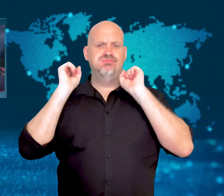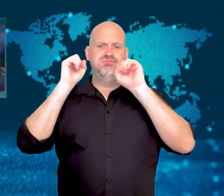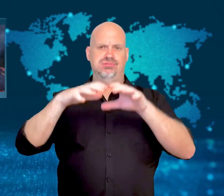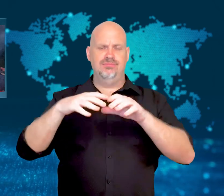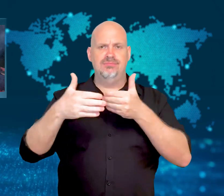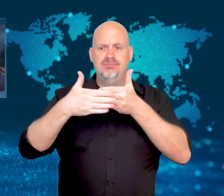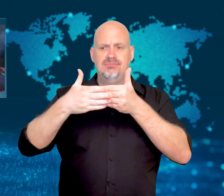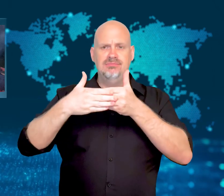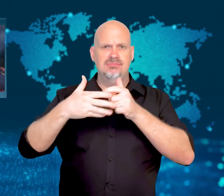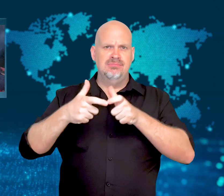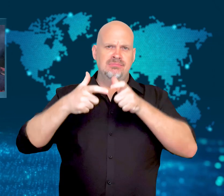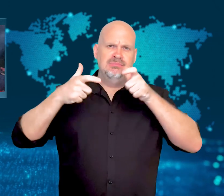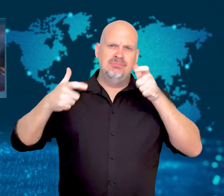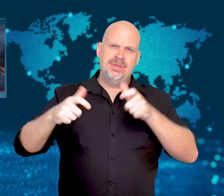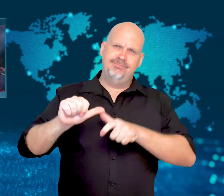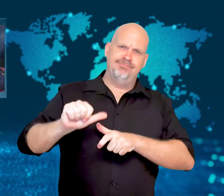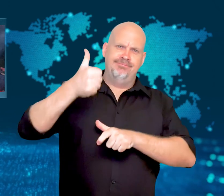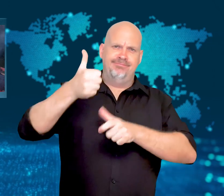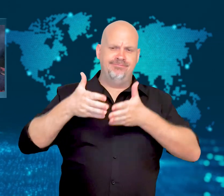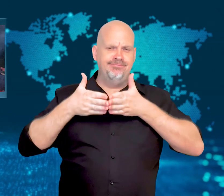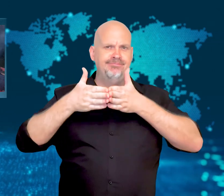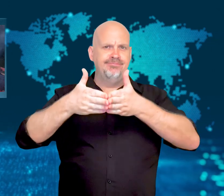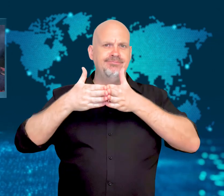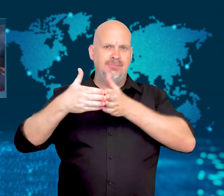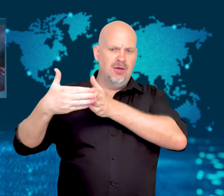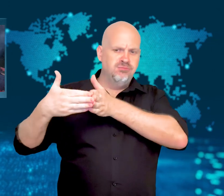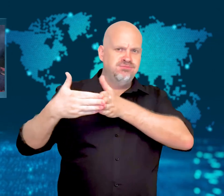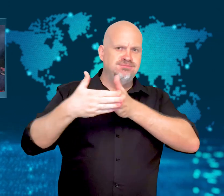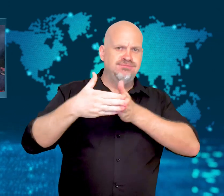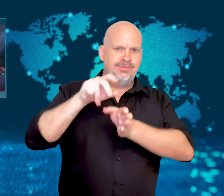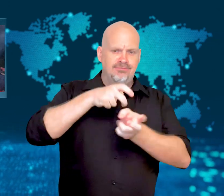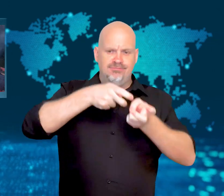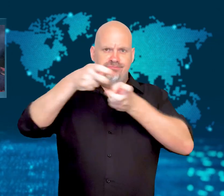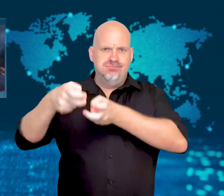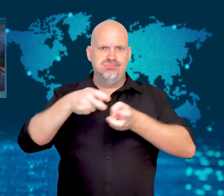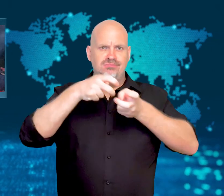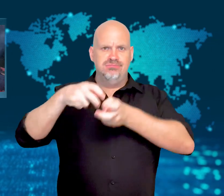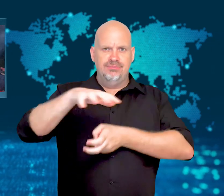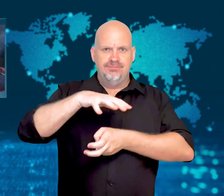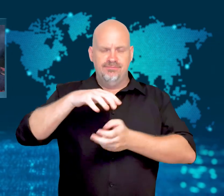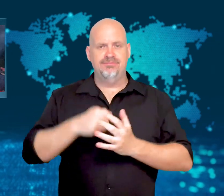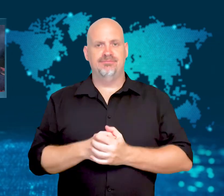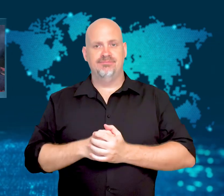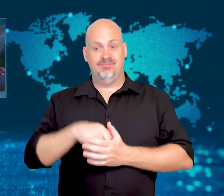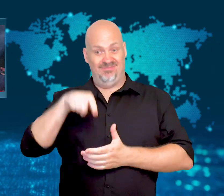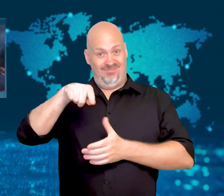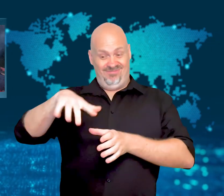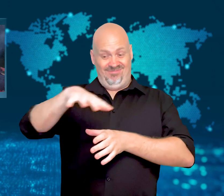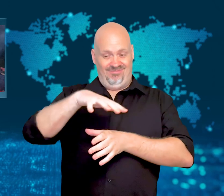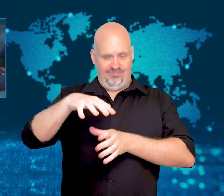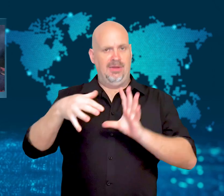The Depot is a Dutch-Bangladesh joint venture in operation since 2011.